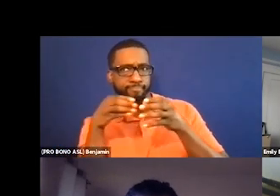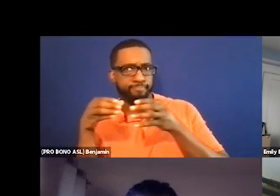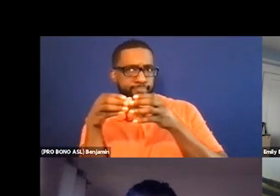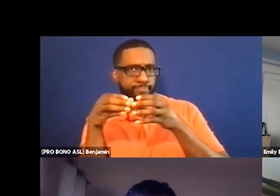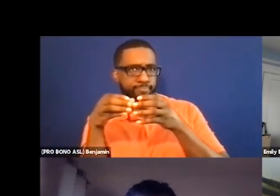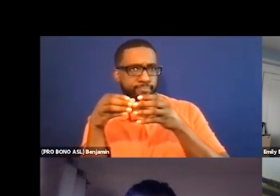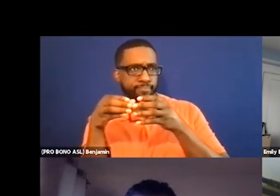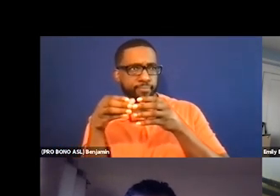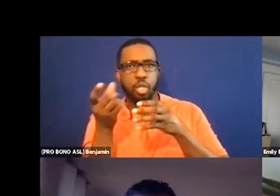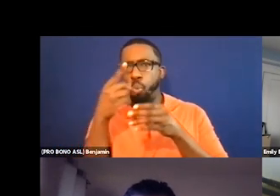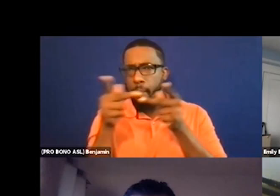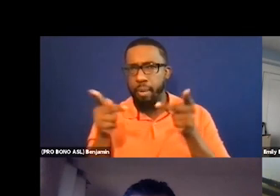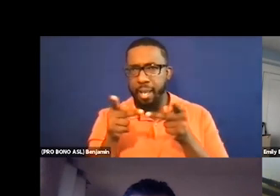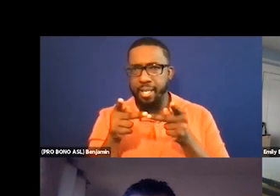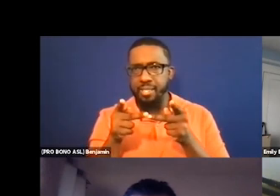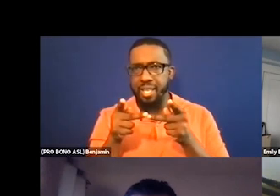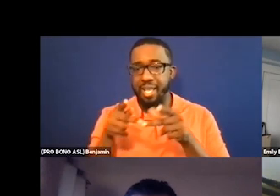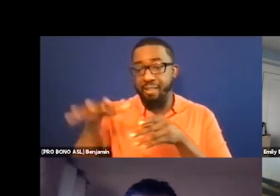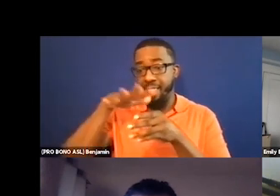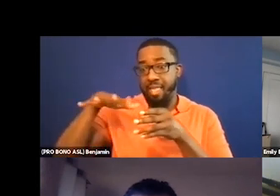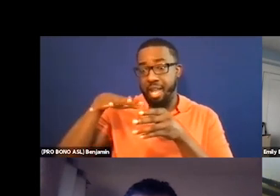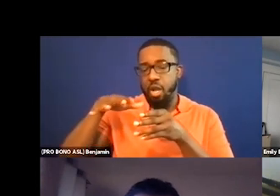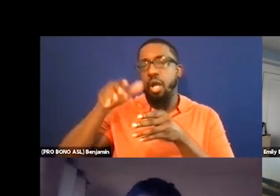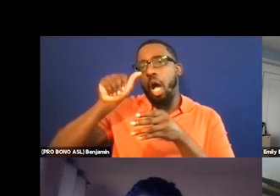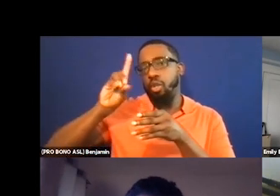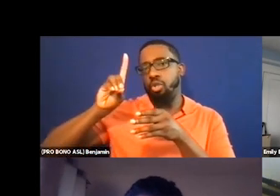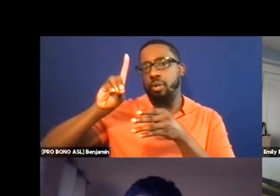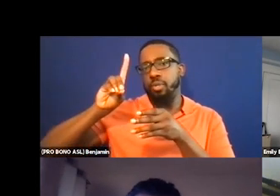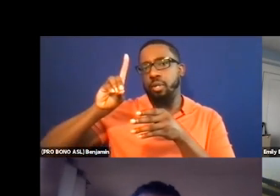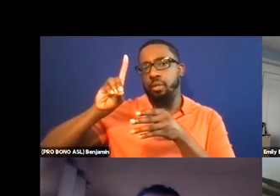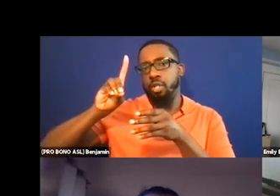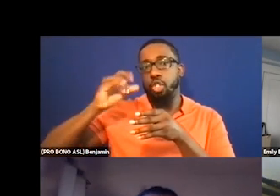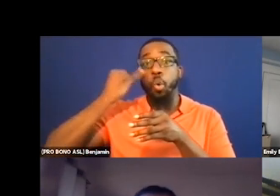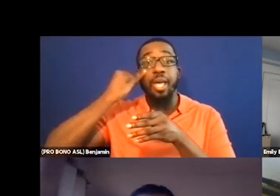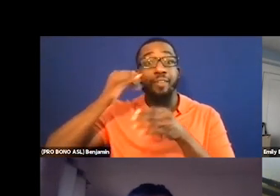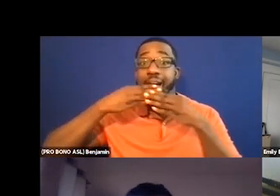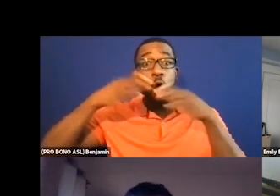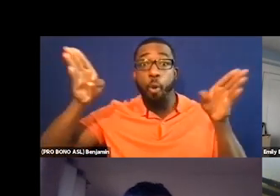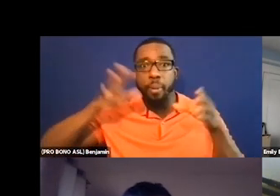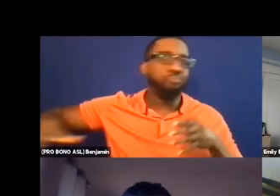audio description was done in that area. So like if you couldn't do open audio description or